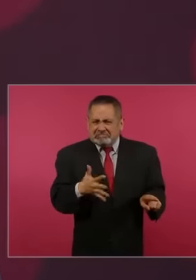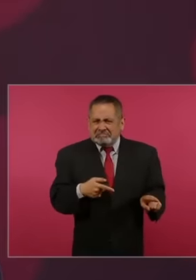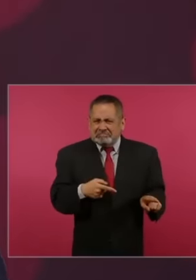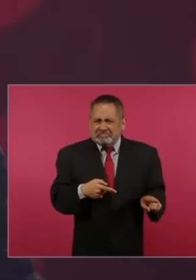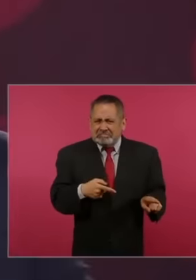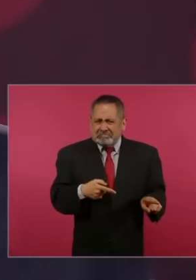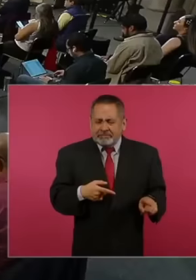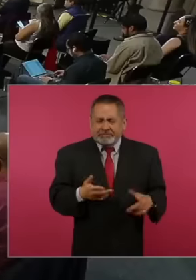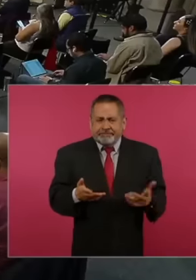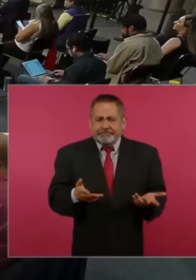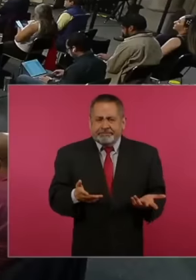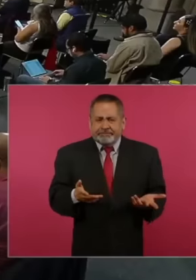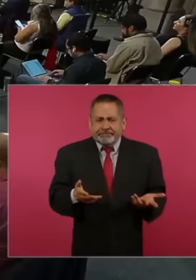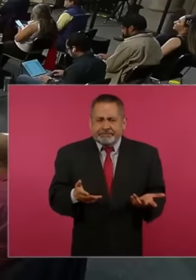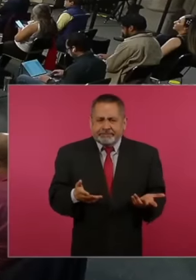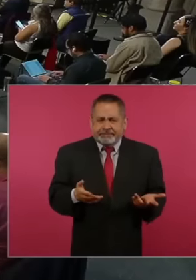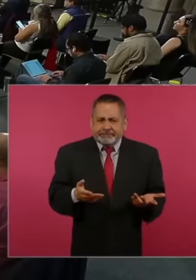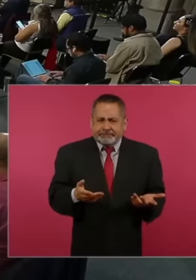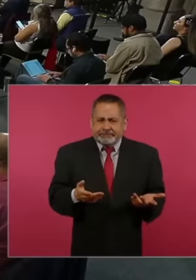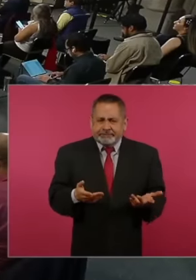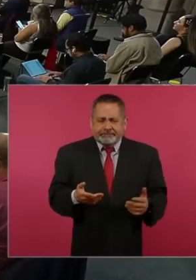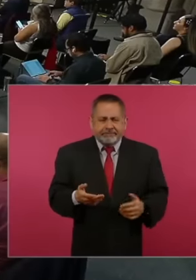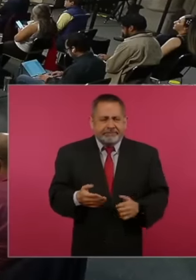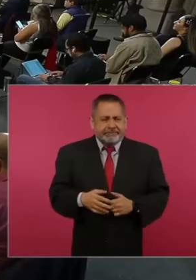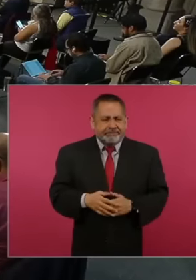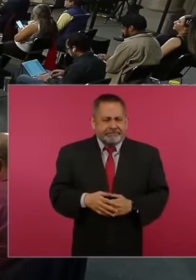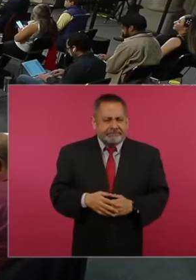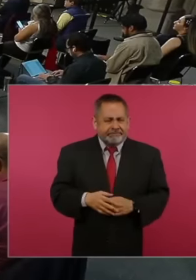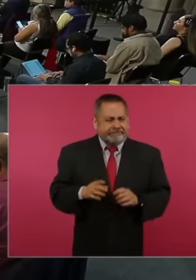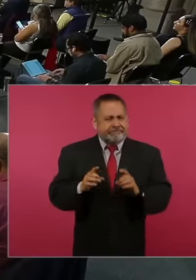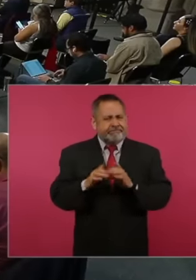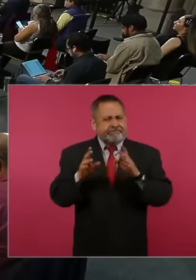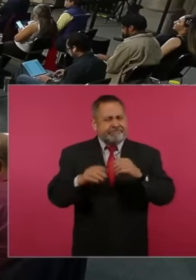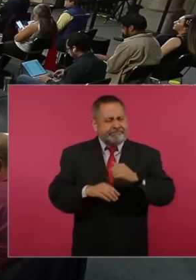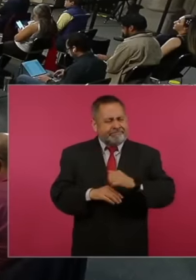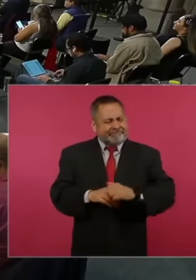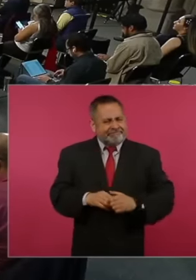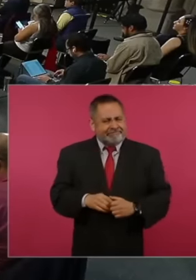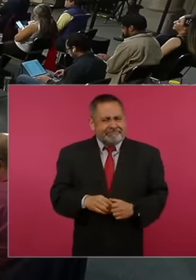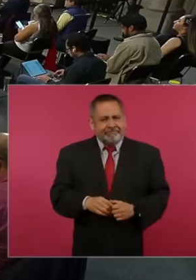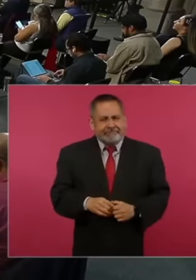but suddenly they